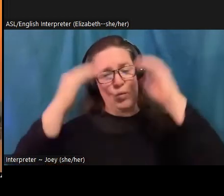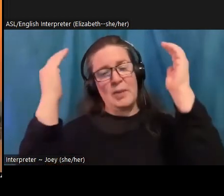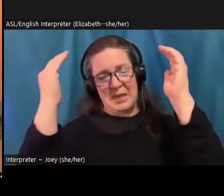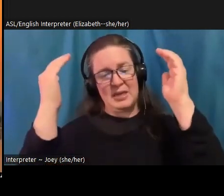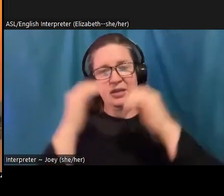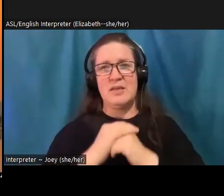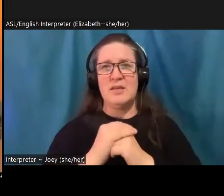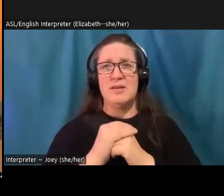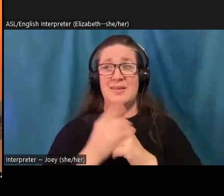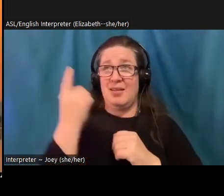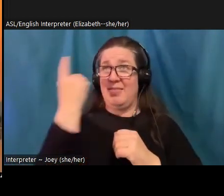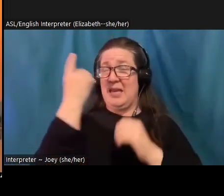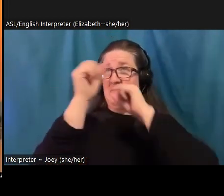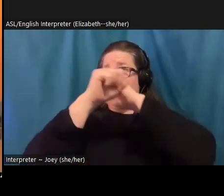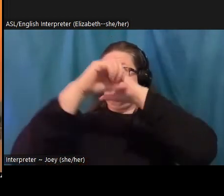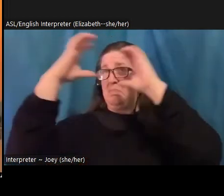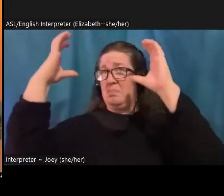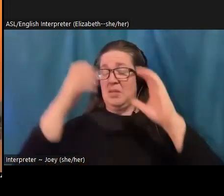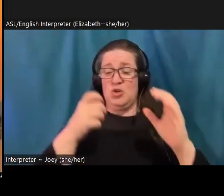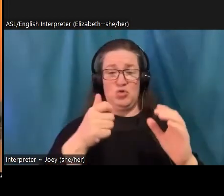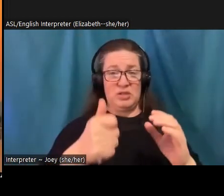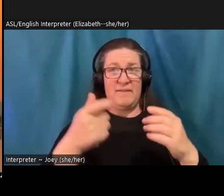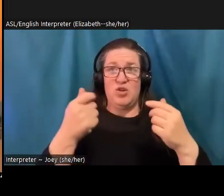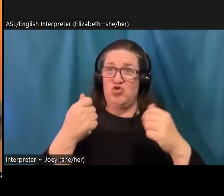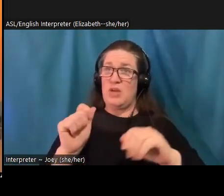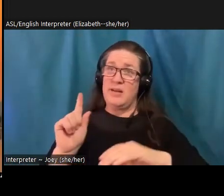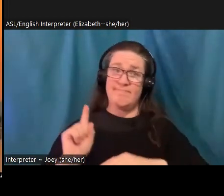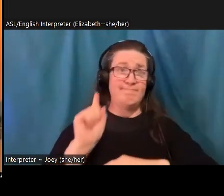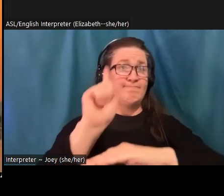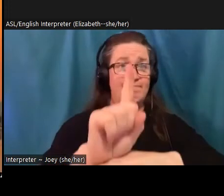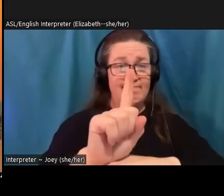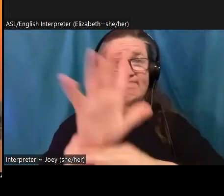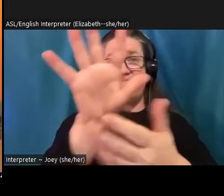trying to take down capitalism, that that is where I see all of